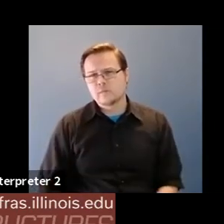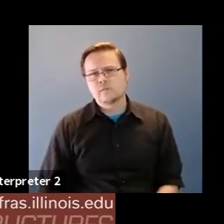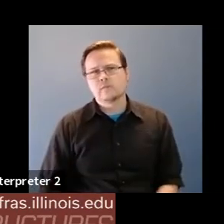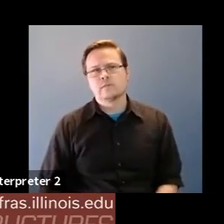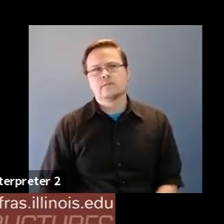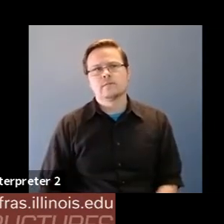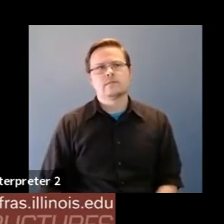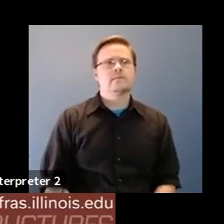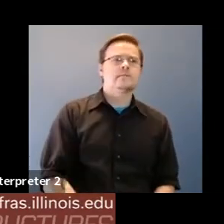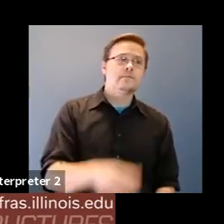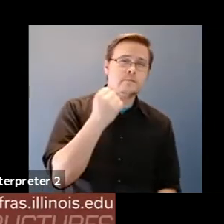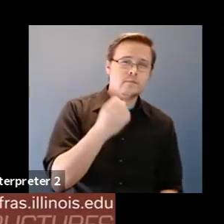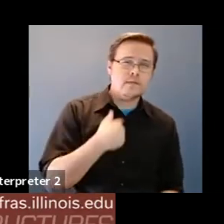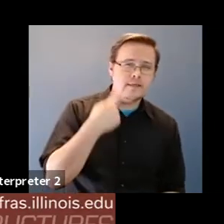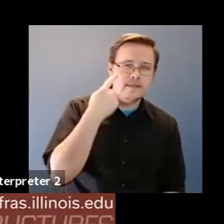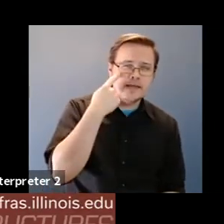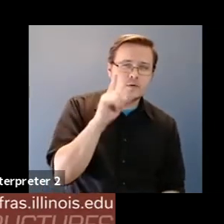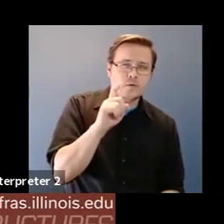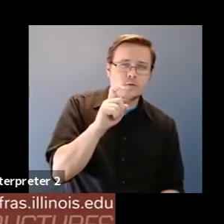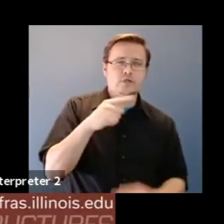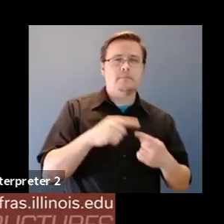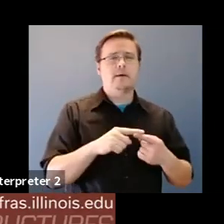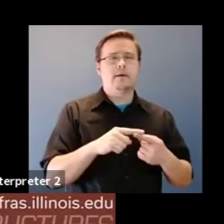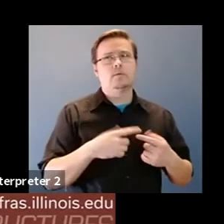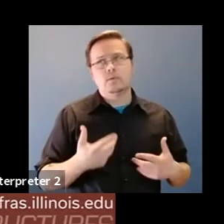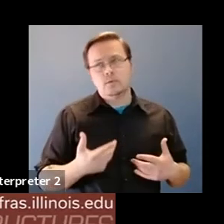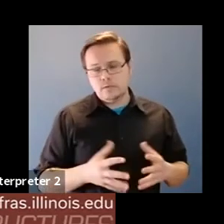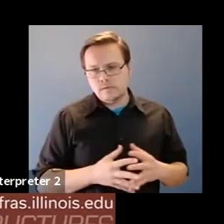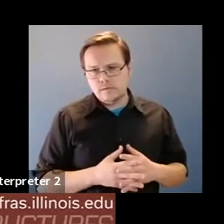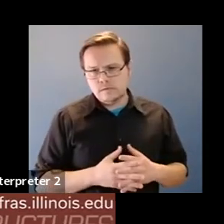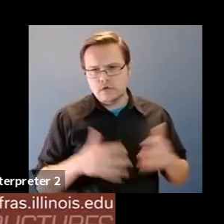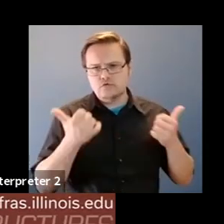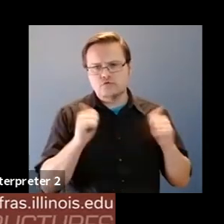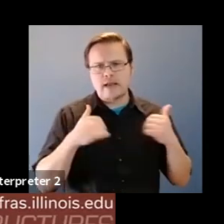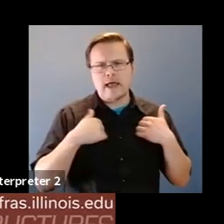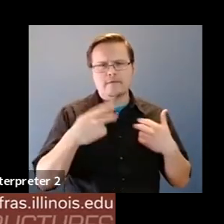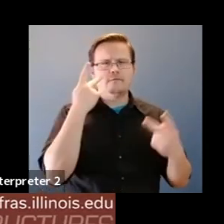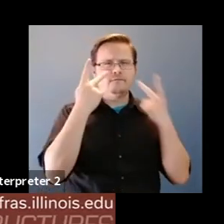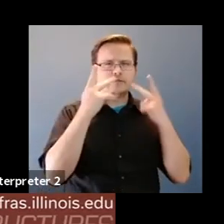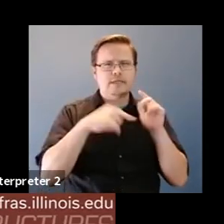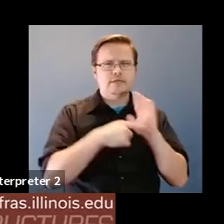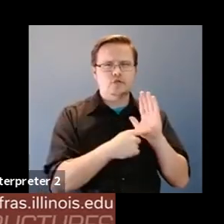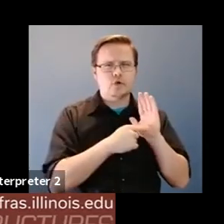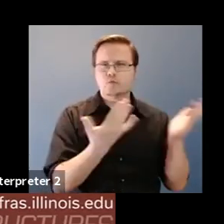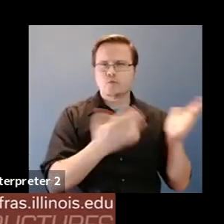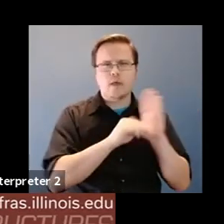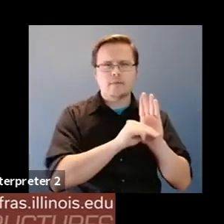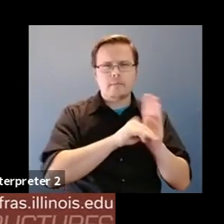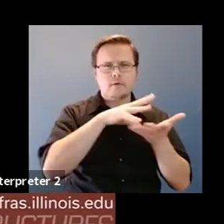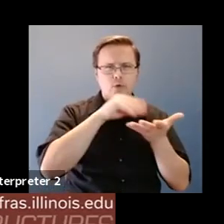Fernanda Viegas: So I think the question about whether you know, trying to have a visualization that shows what the model learns or earn learns.